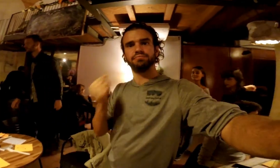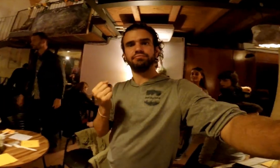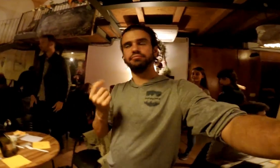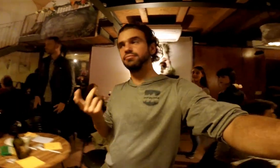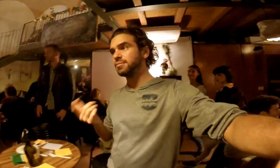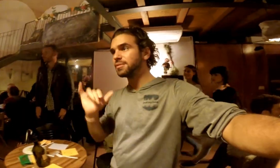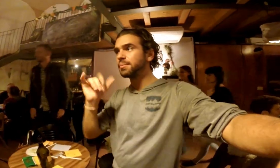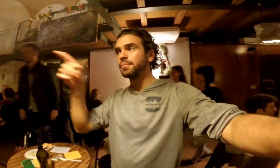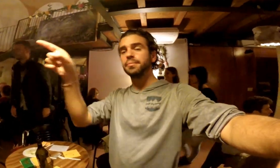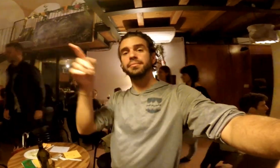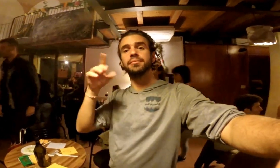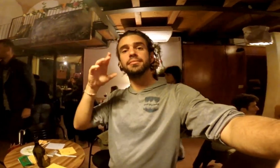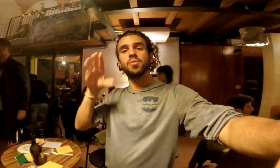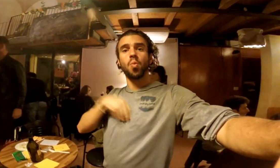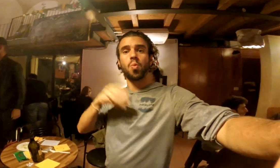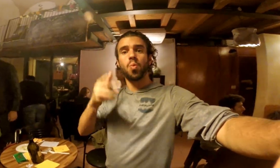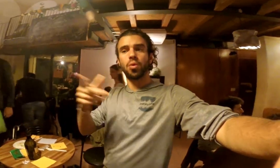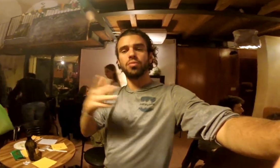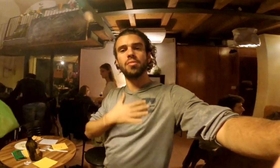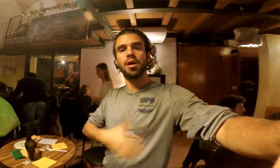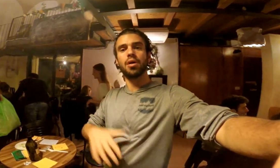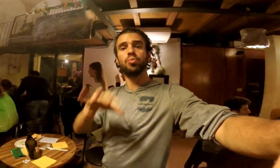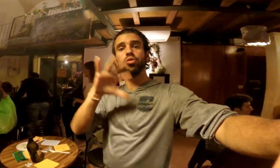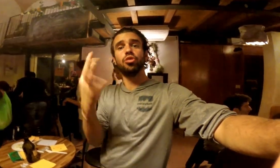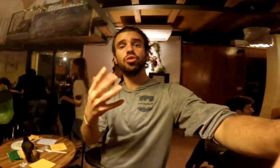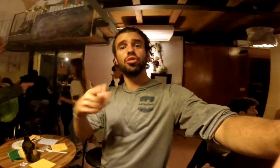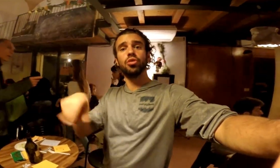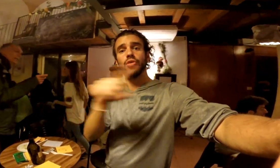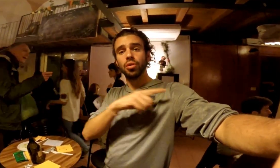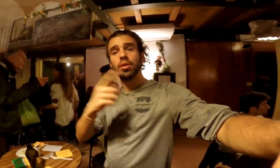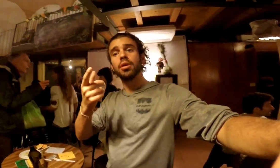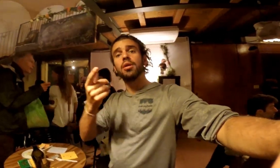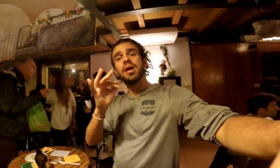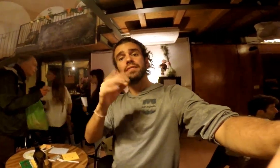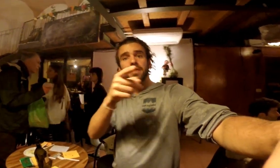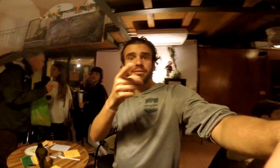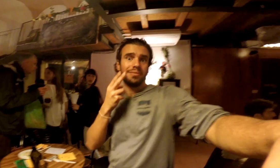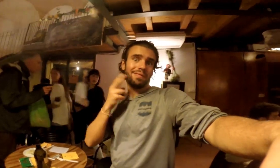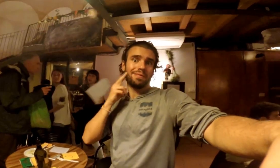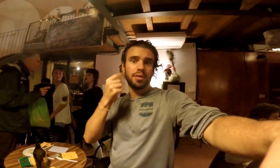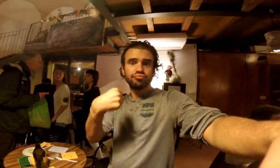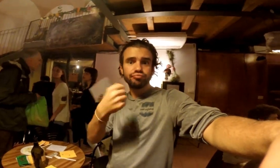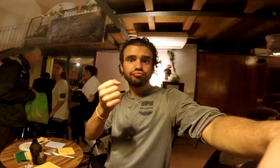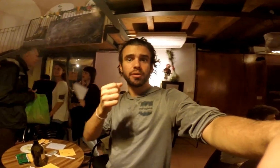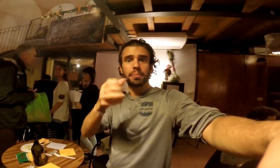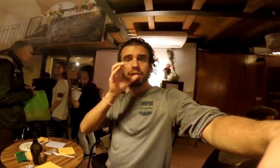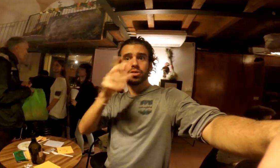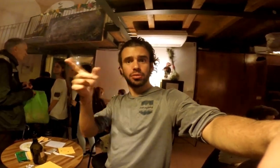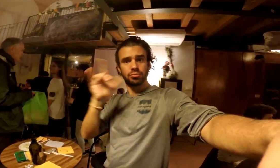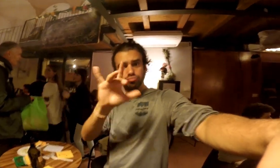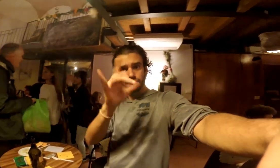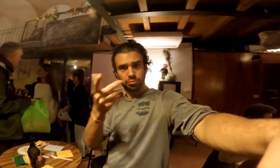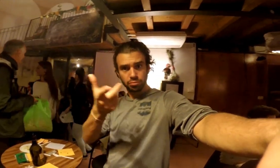The owner also wants to make contacts around the world with Deaf people who make beer.